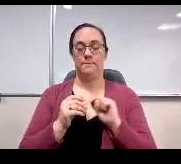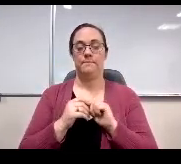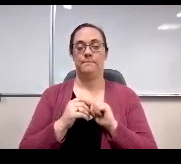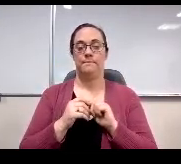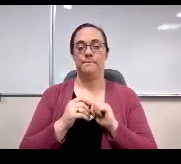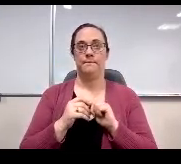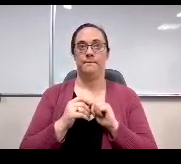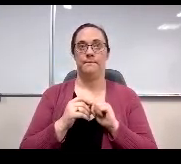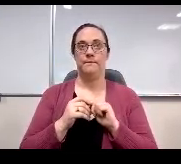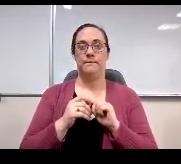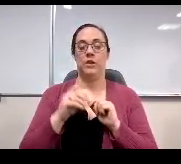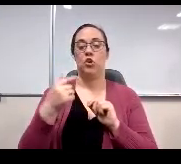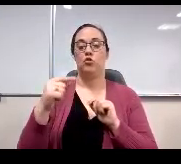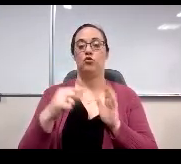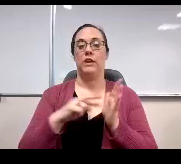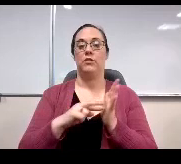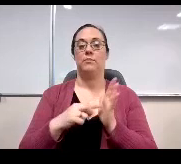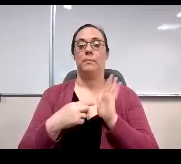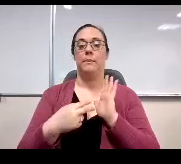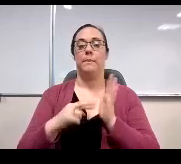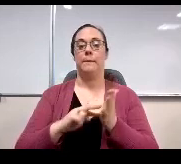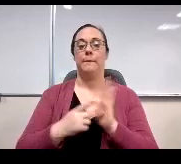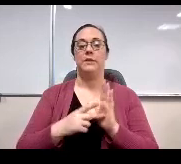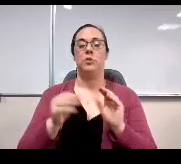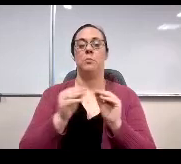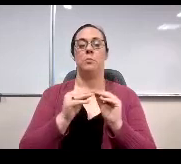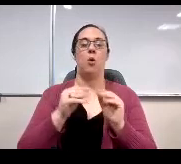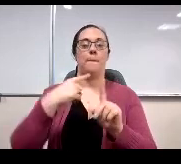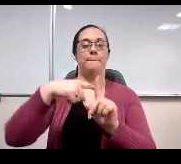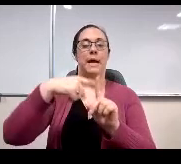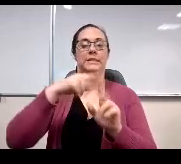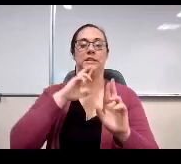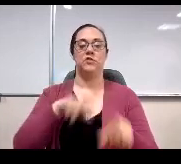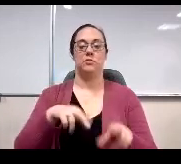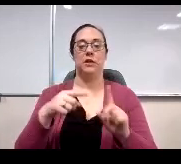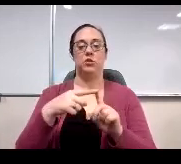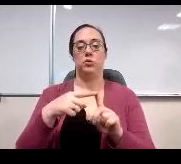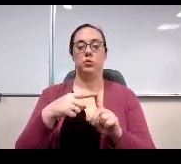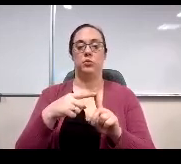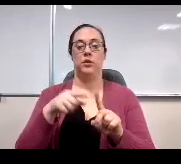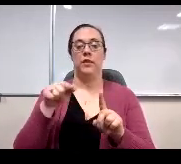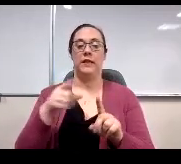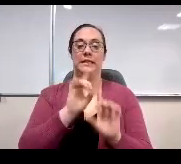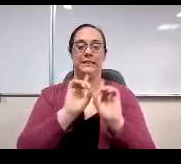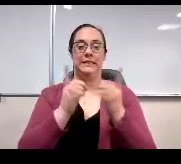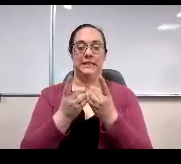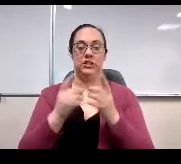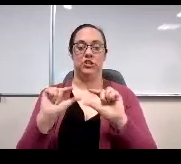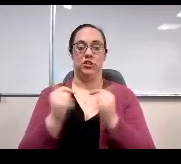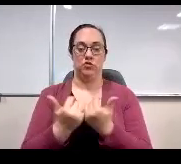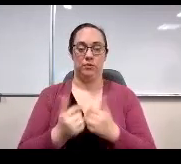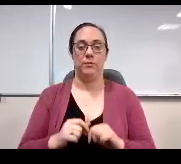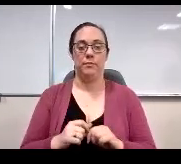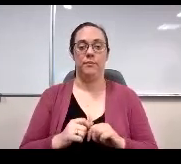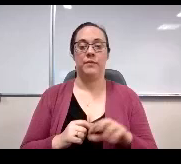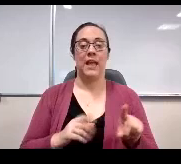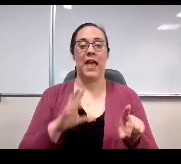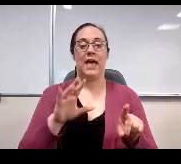Which represents a more favorable or positive response when compared to the reference group, or in this case, the district data that said elementary